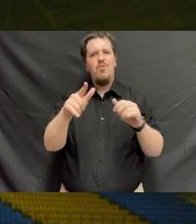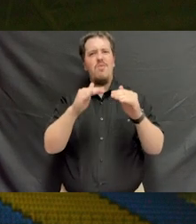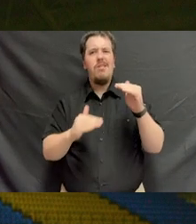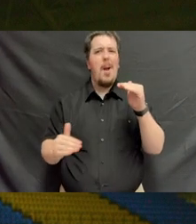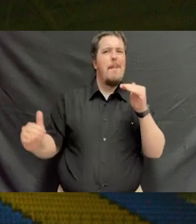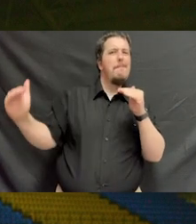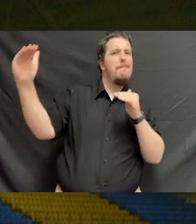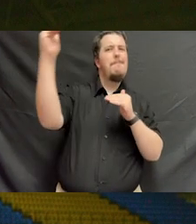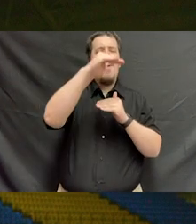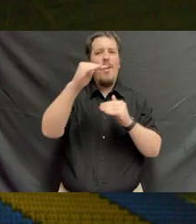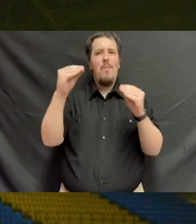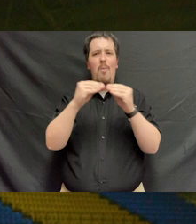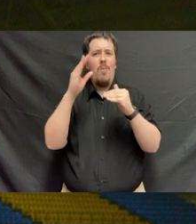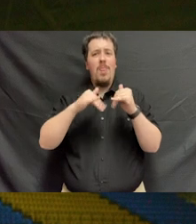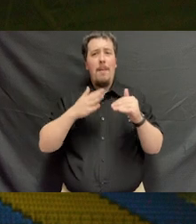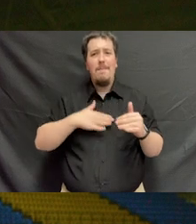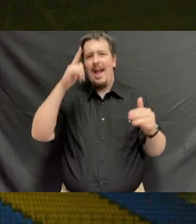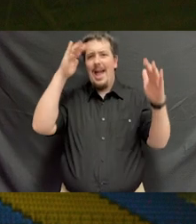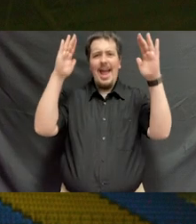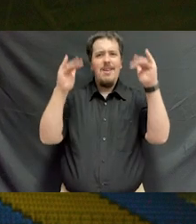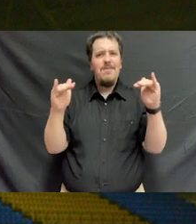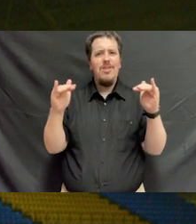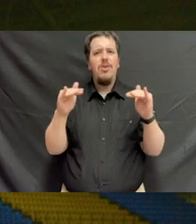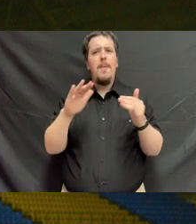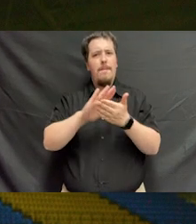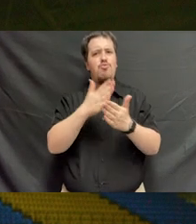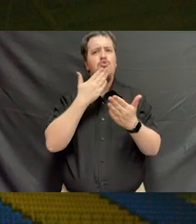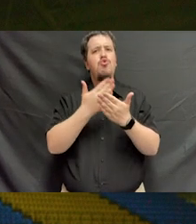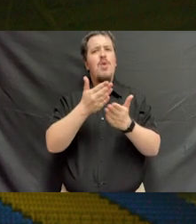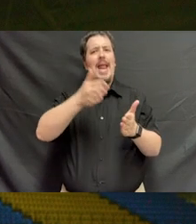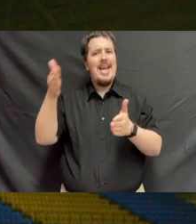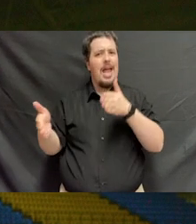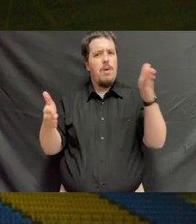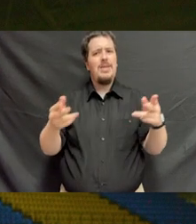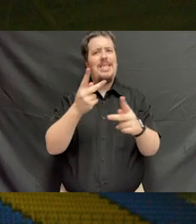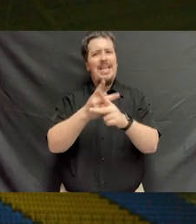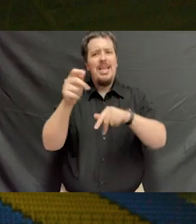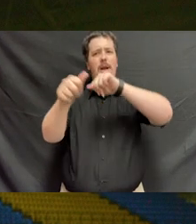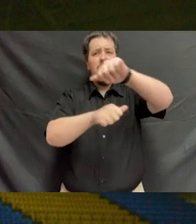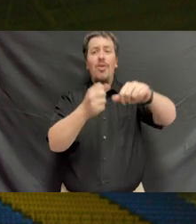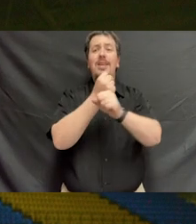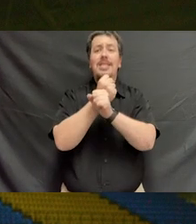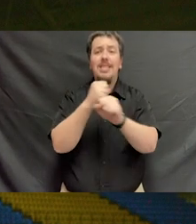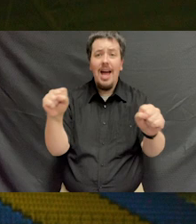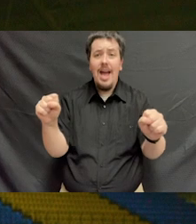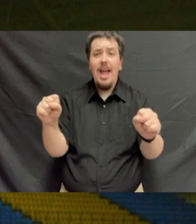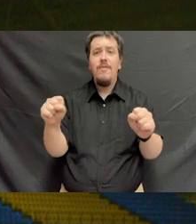You've gone above and beyond my expectations to be good neighbors, to keep each other safe,